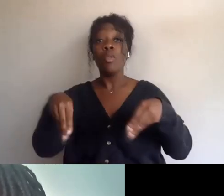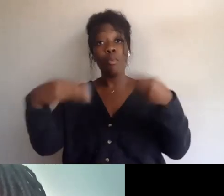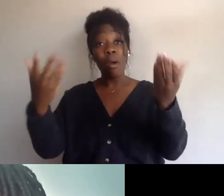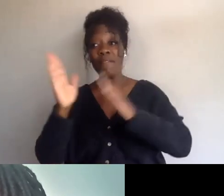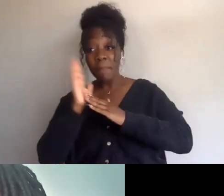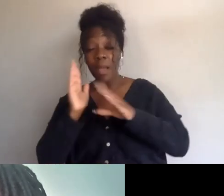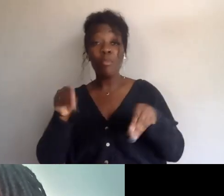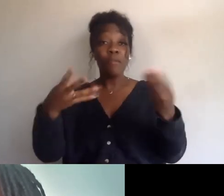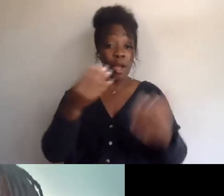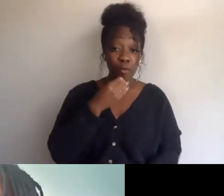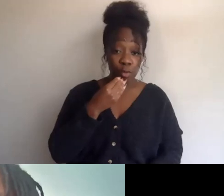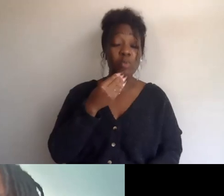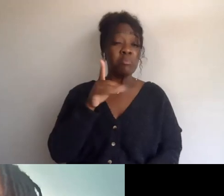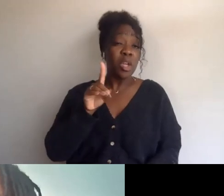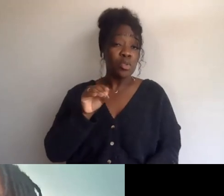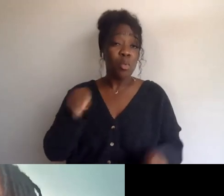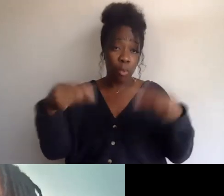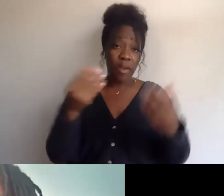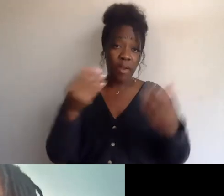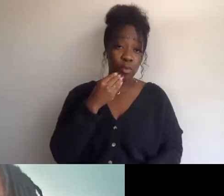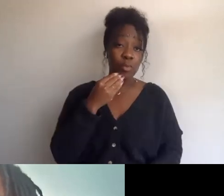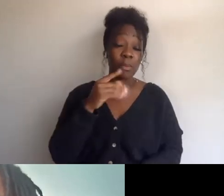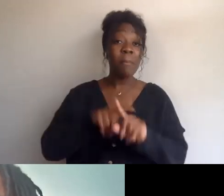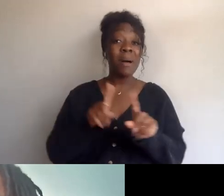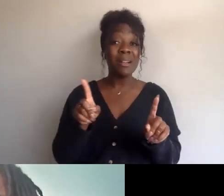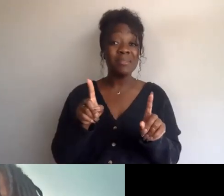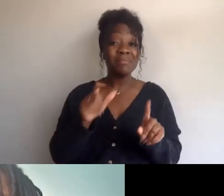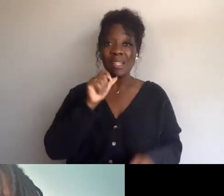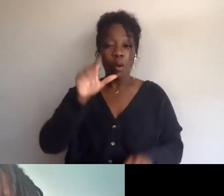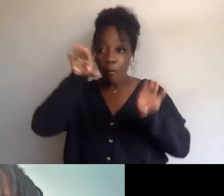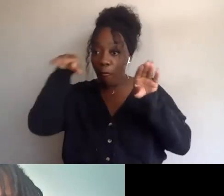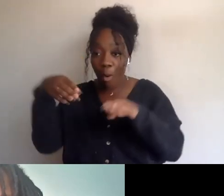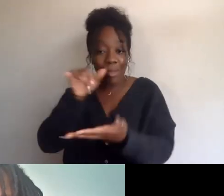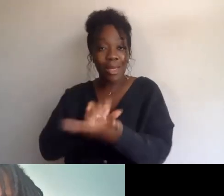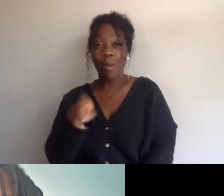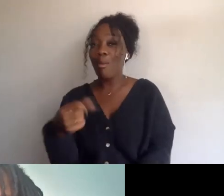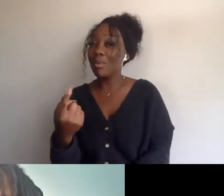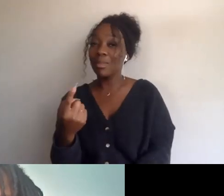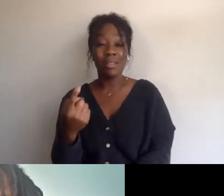they provide food too, but rather than focusing on that, what they do is empower unhoused folks